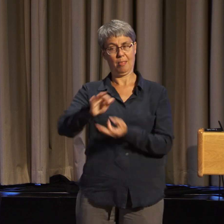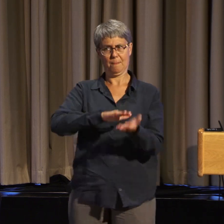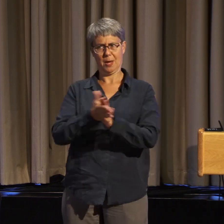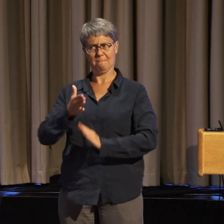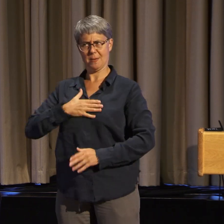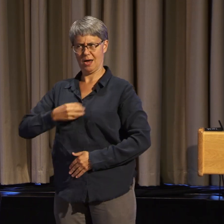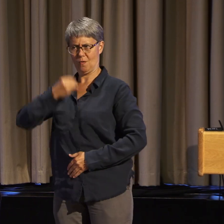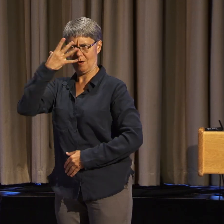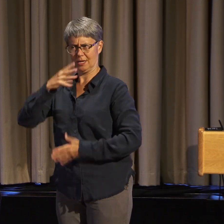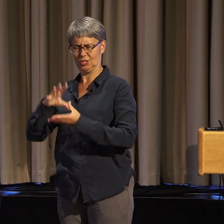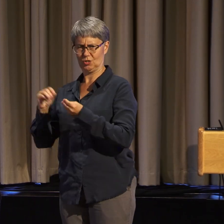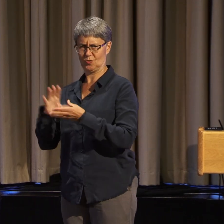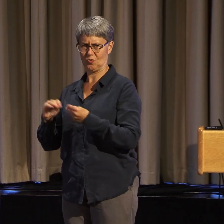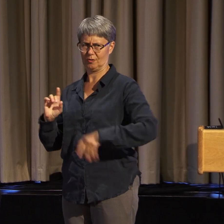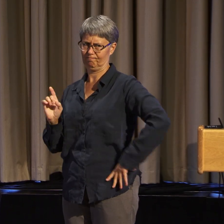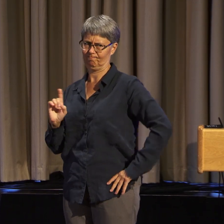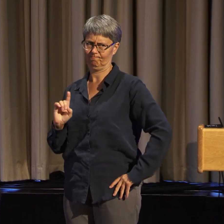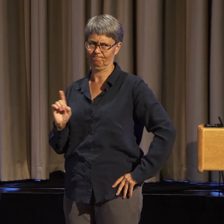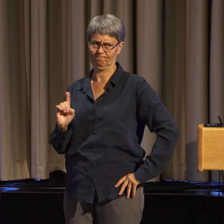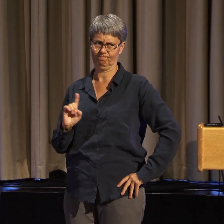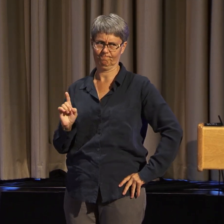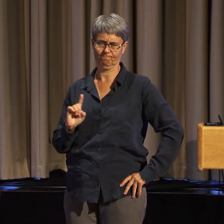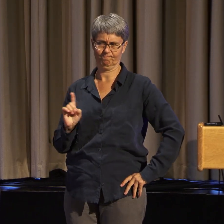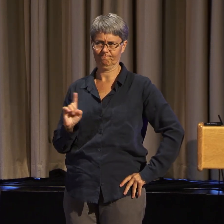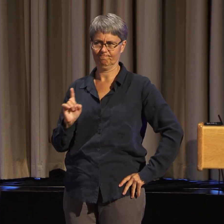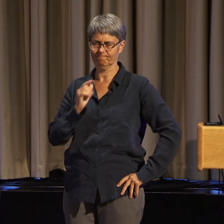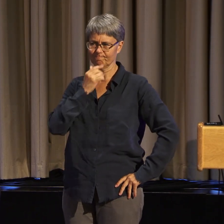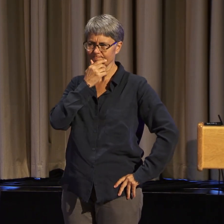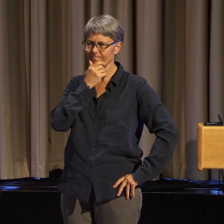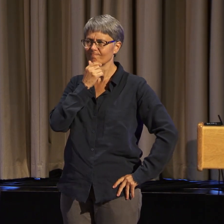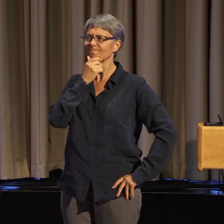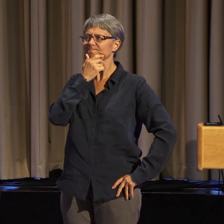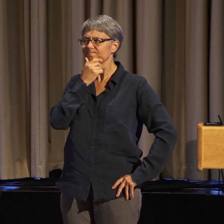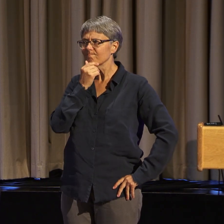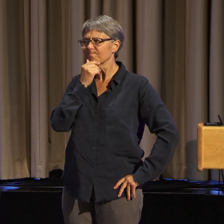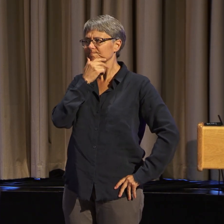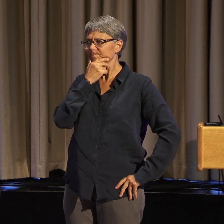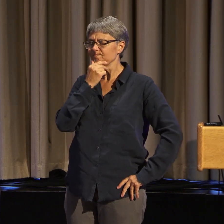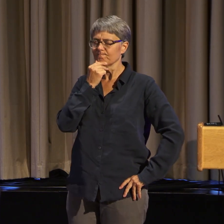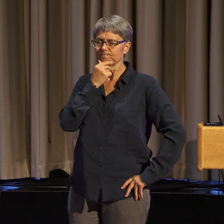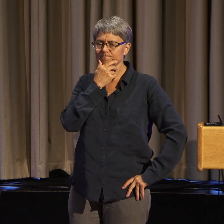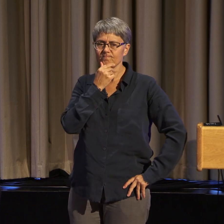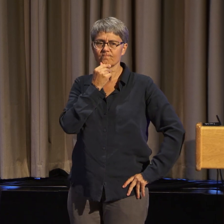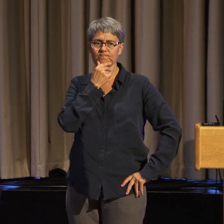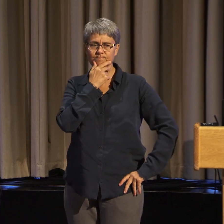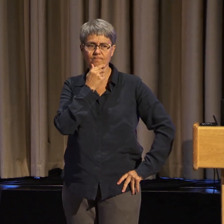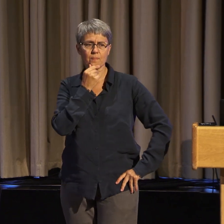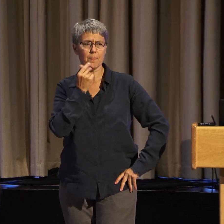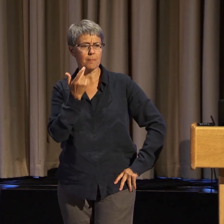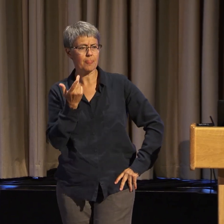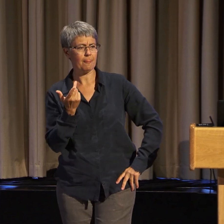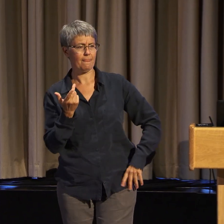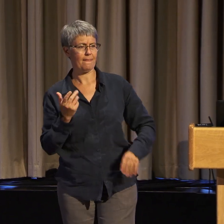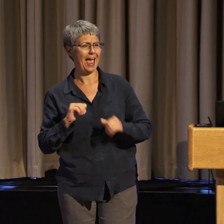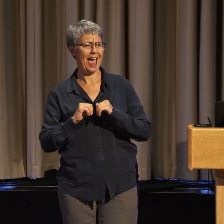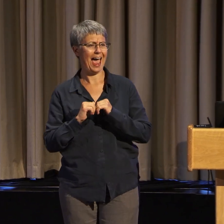And so it really led me to really, really push